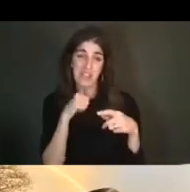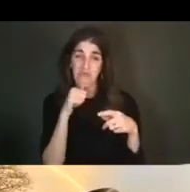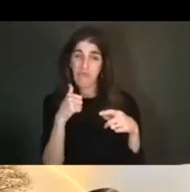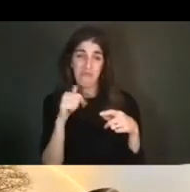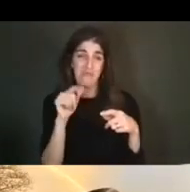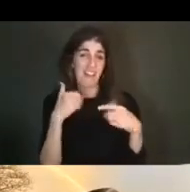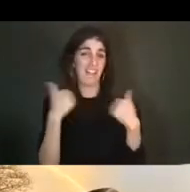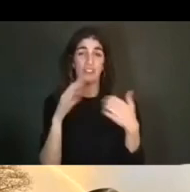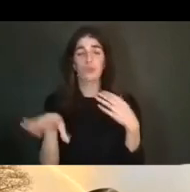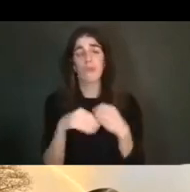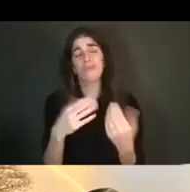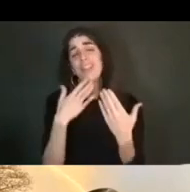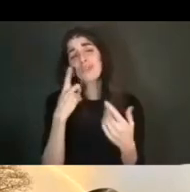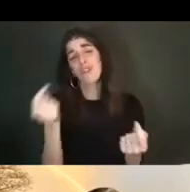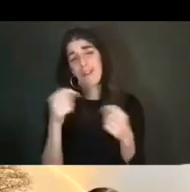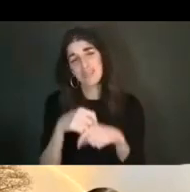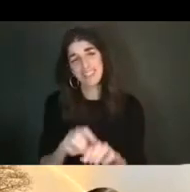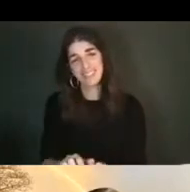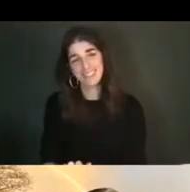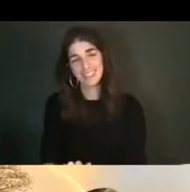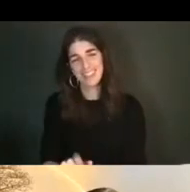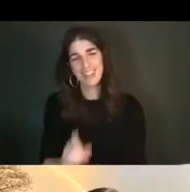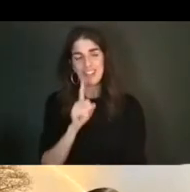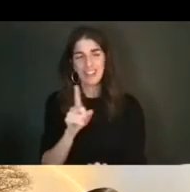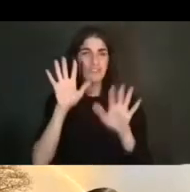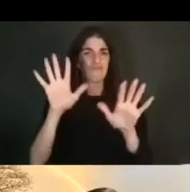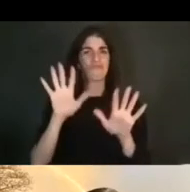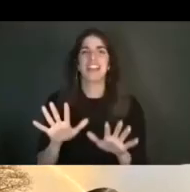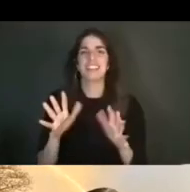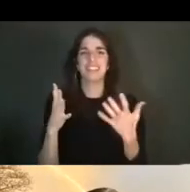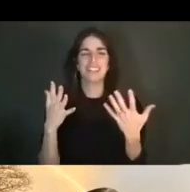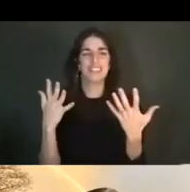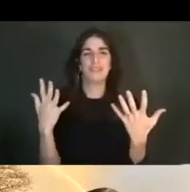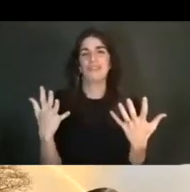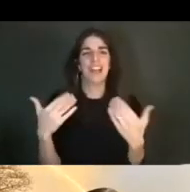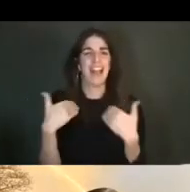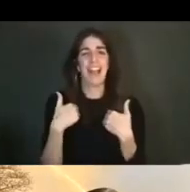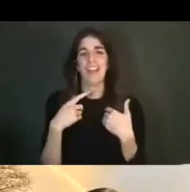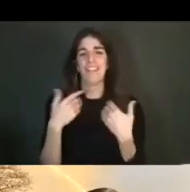all for coming. It was great to -- to -- to, to have such a wonderful, large community